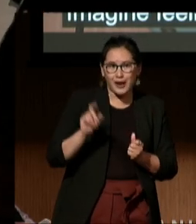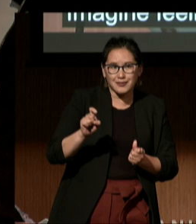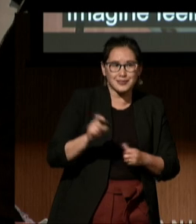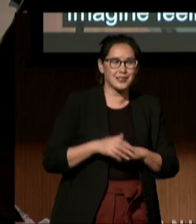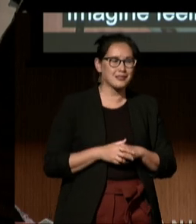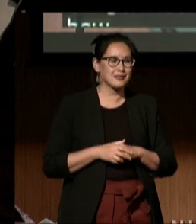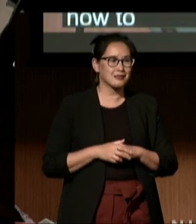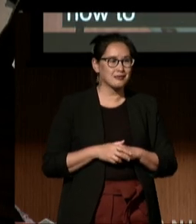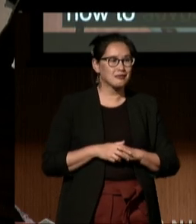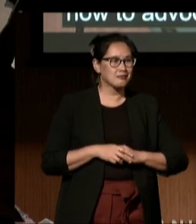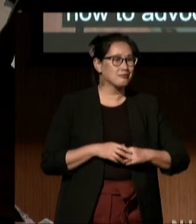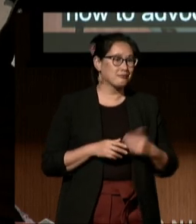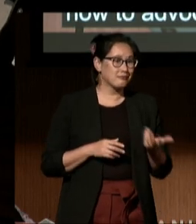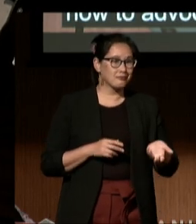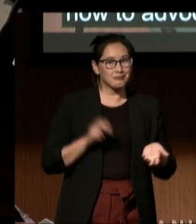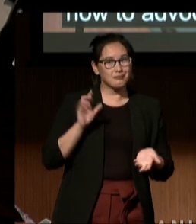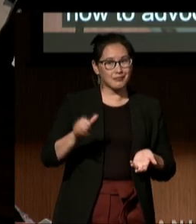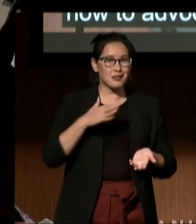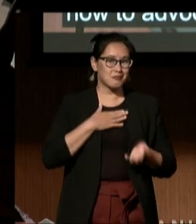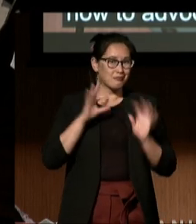This was the reality of my family's situation.